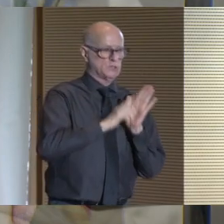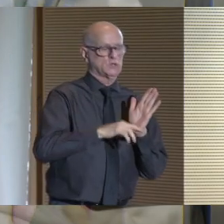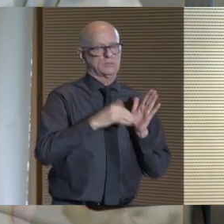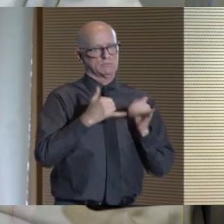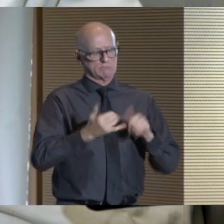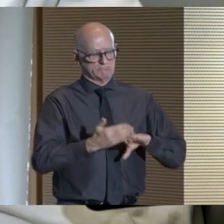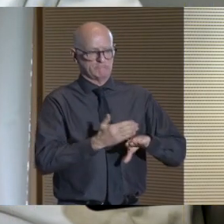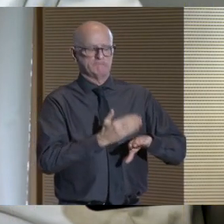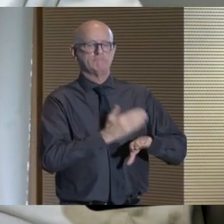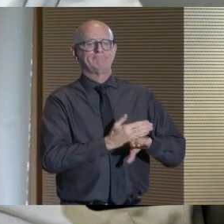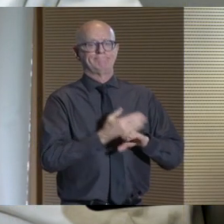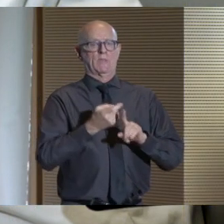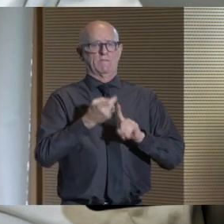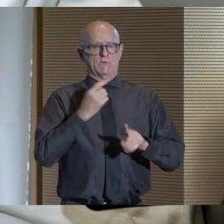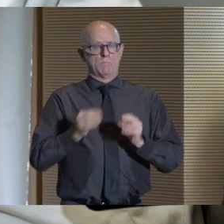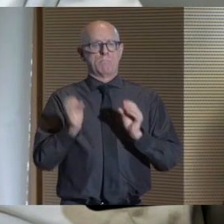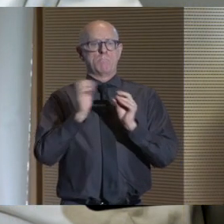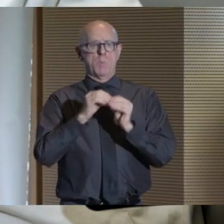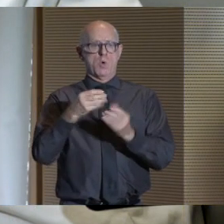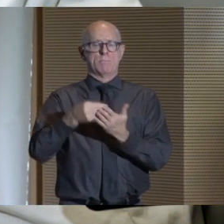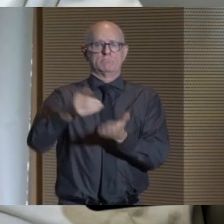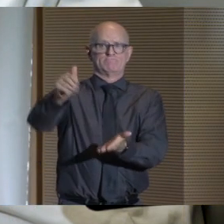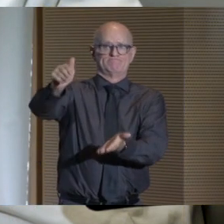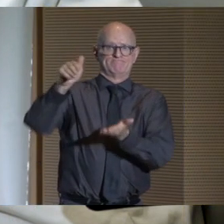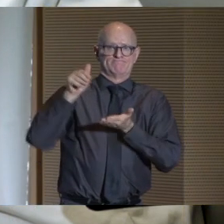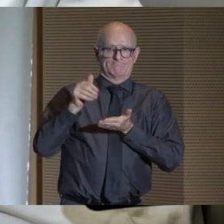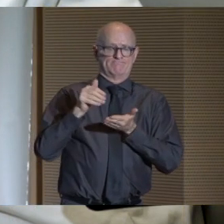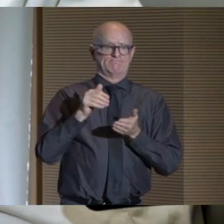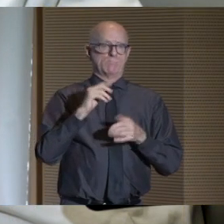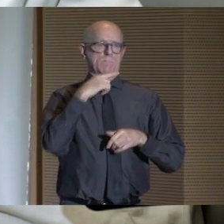with growing support from public and private funders.